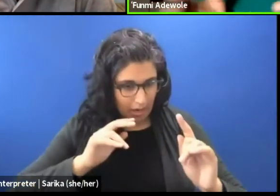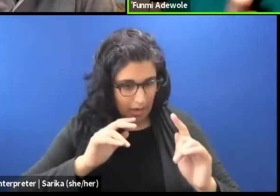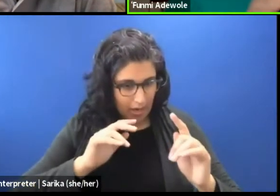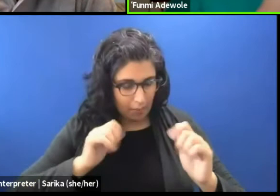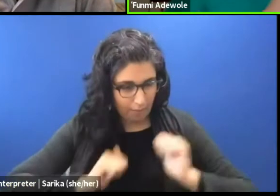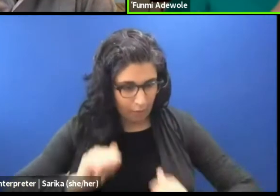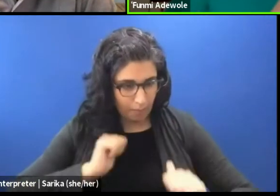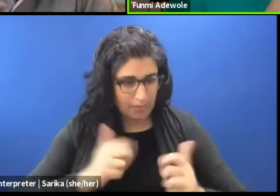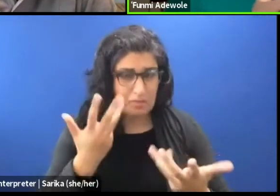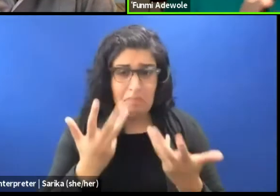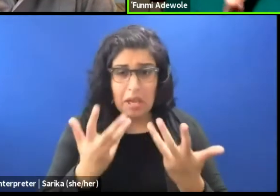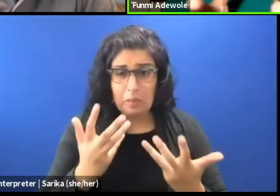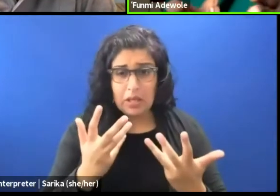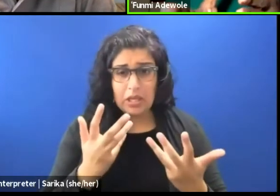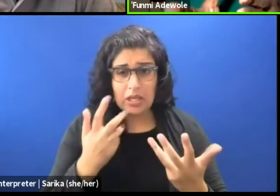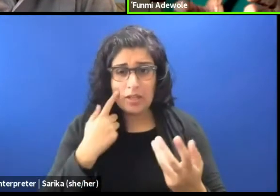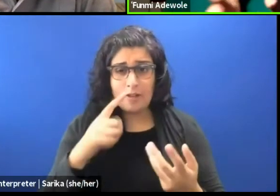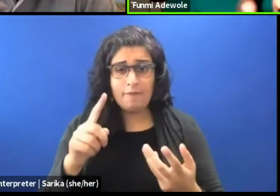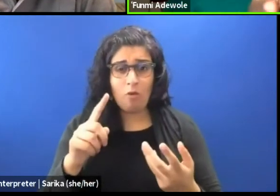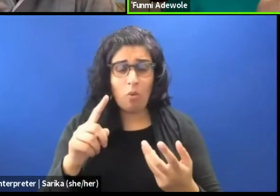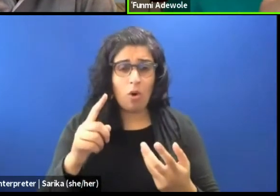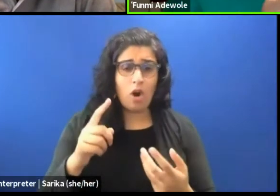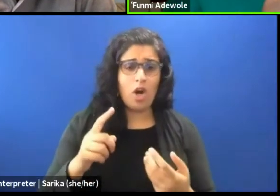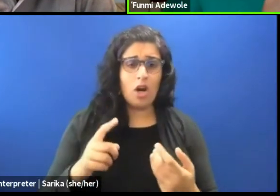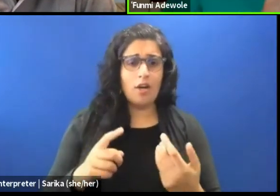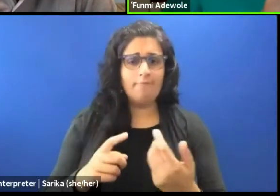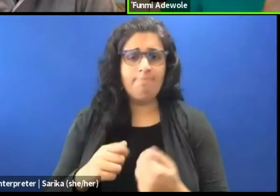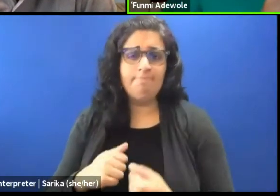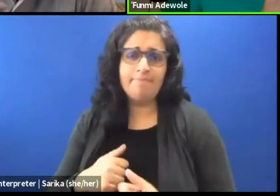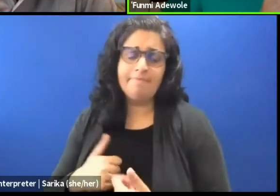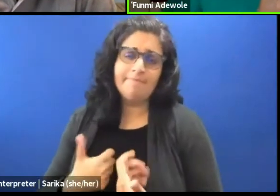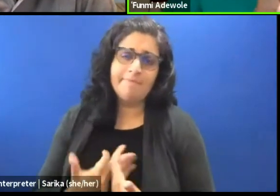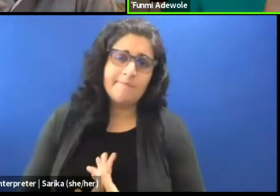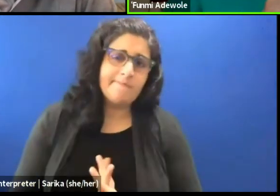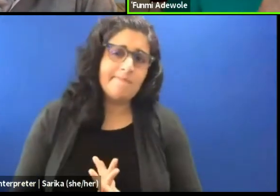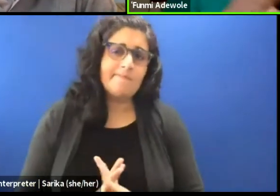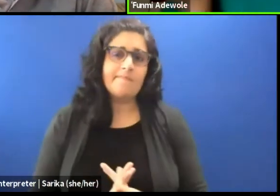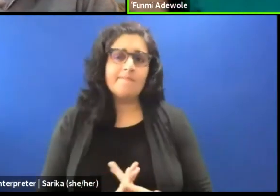for the purposes of what is it, spreading messages